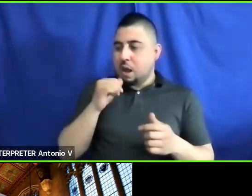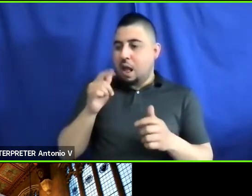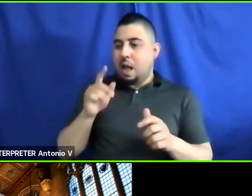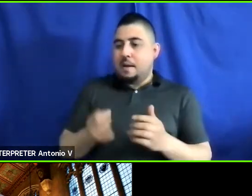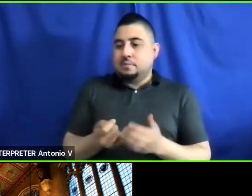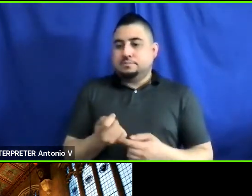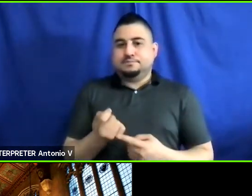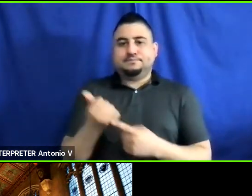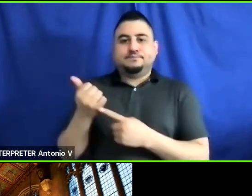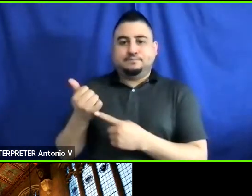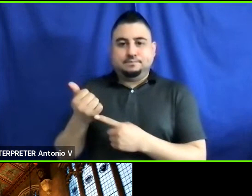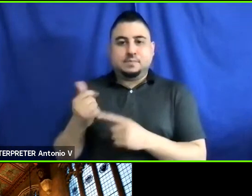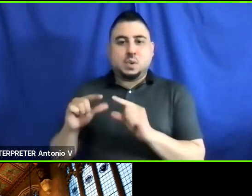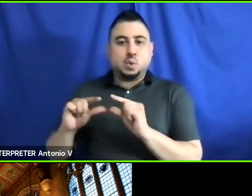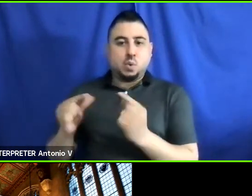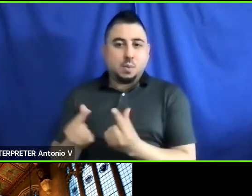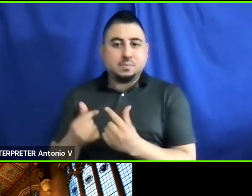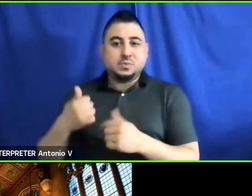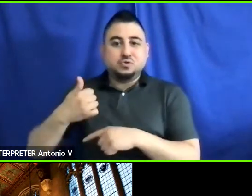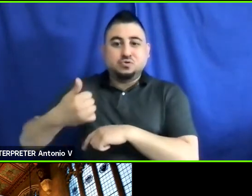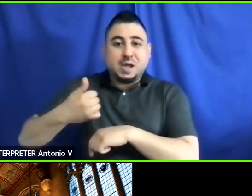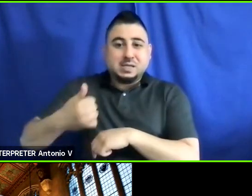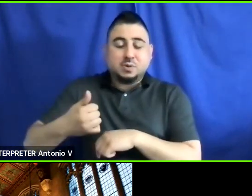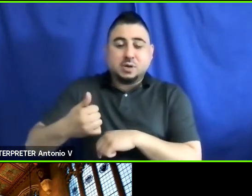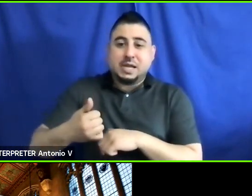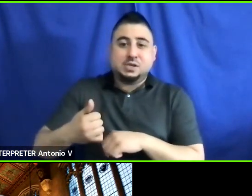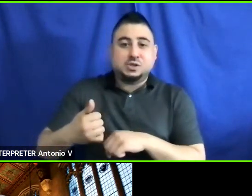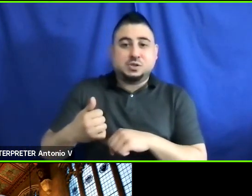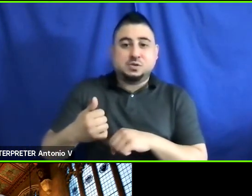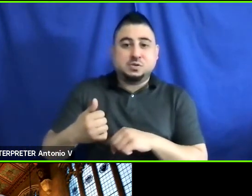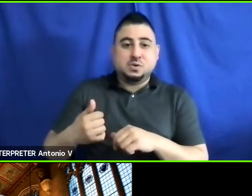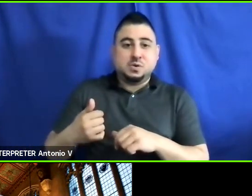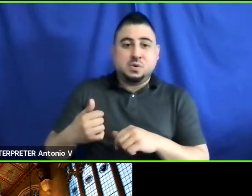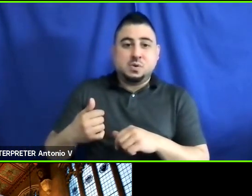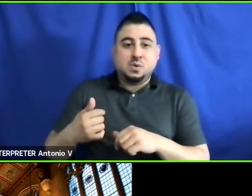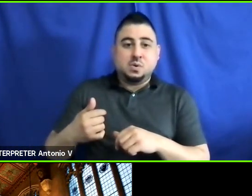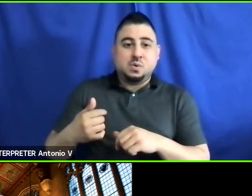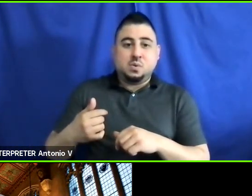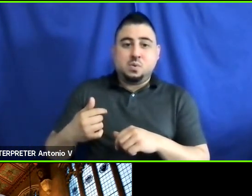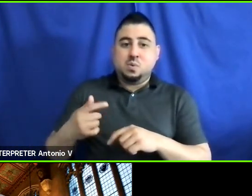I don’t think transportation is going to go back and include those people at a future